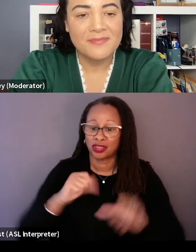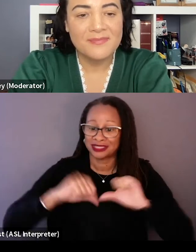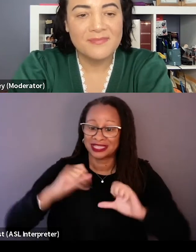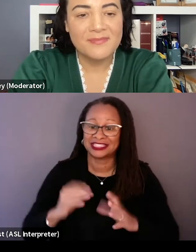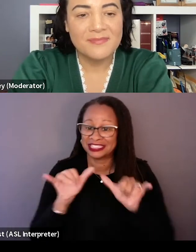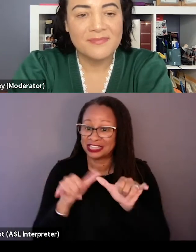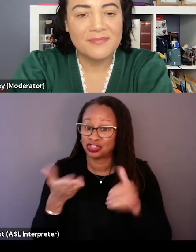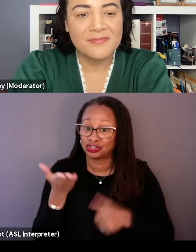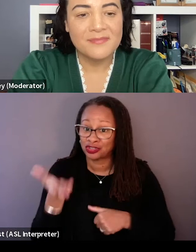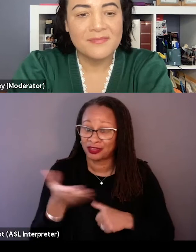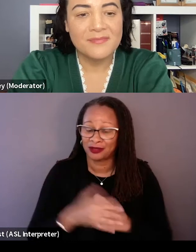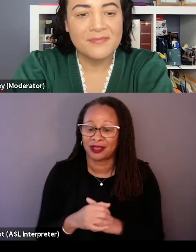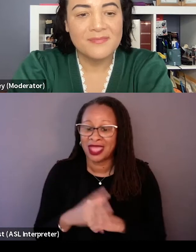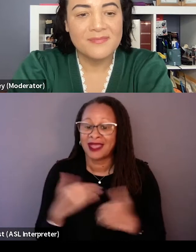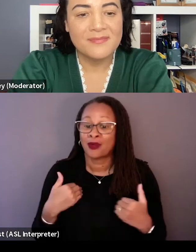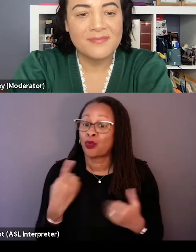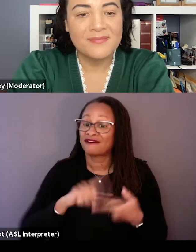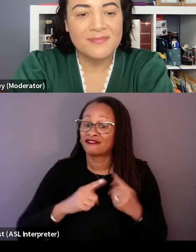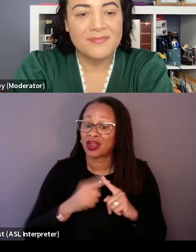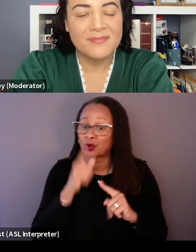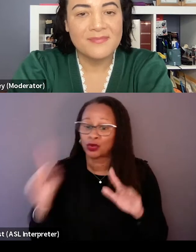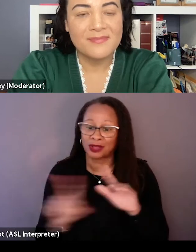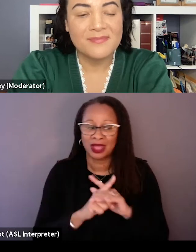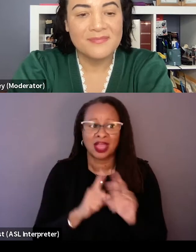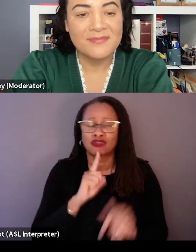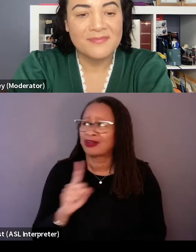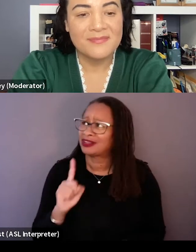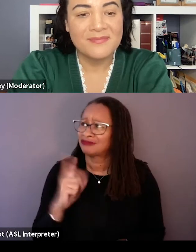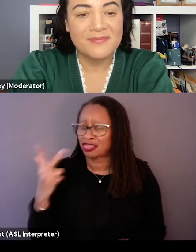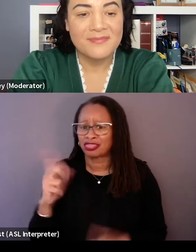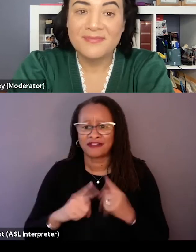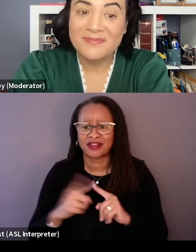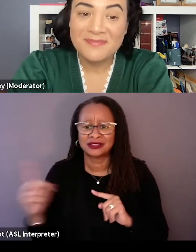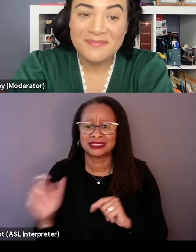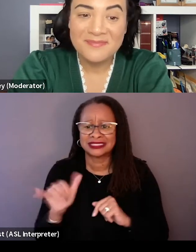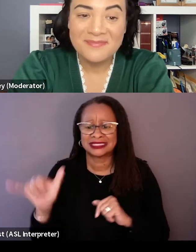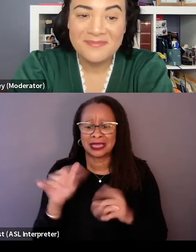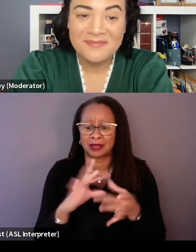And I had a friend who came up, three friends that said, they basically the same comment where they said like,